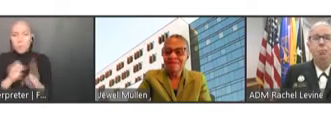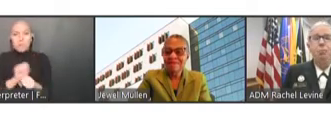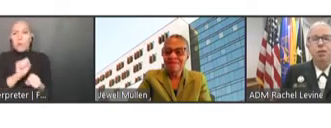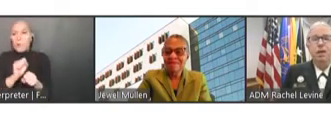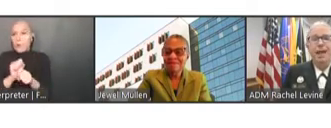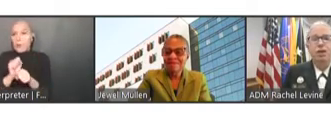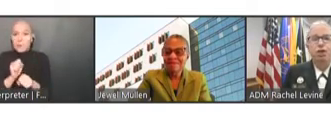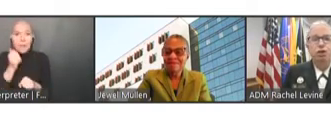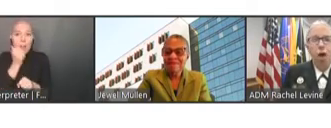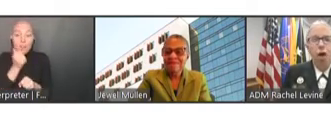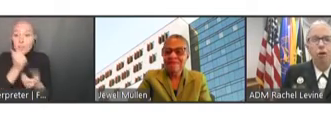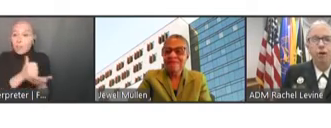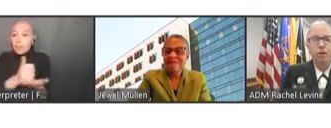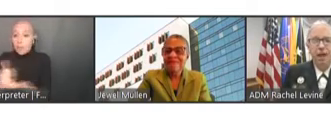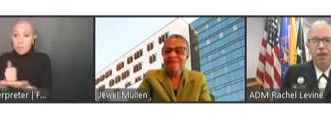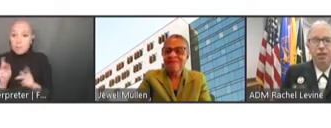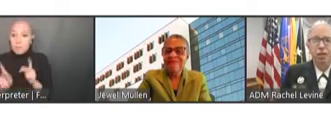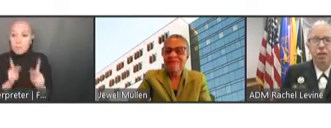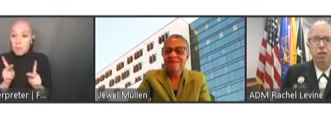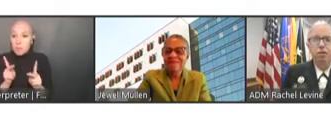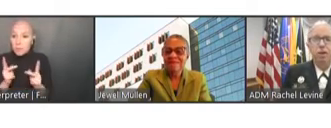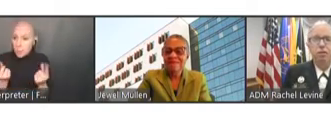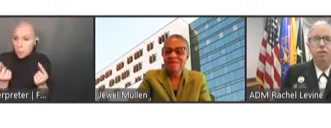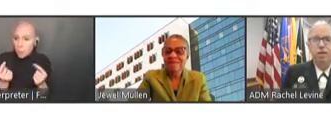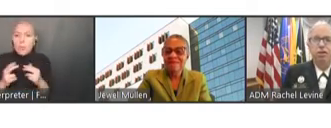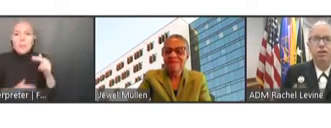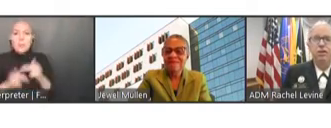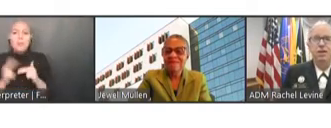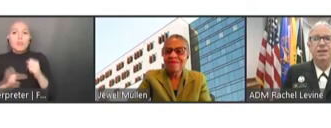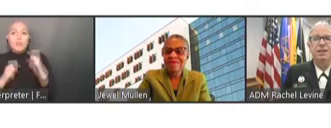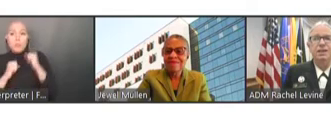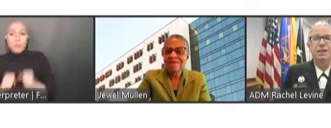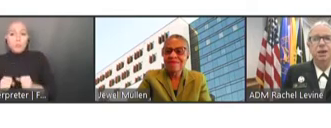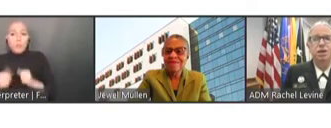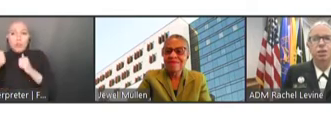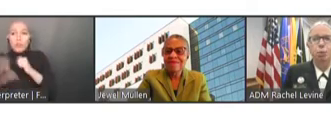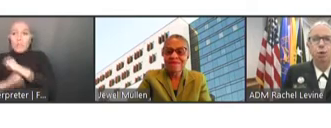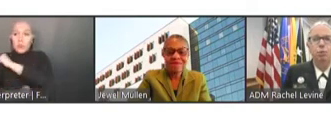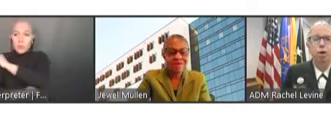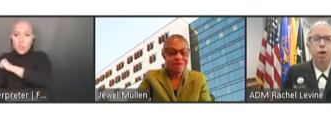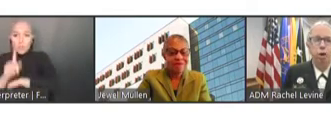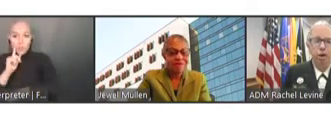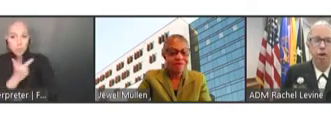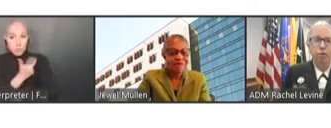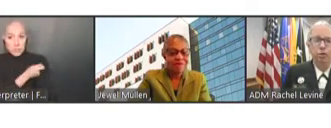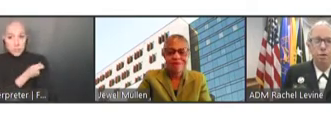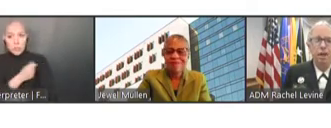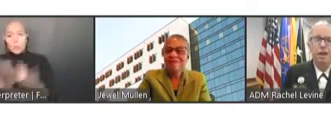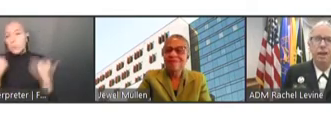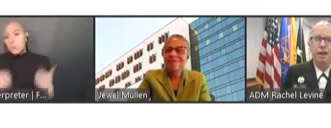building a stronger foundation for immunizations is just such an important priority for me and